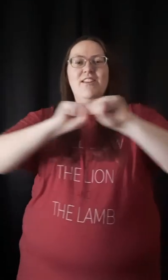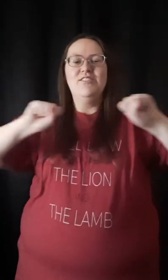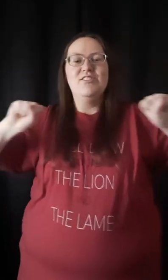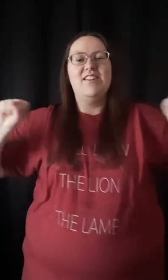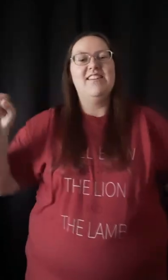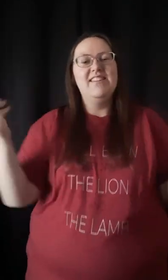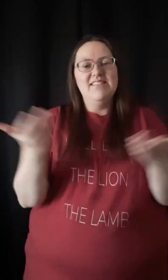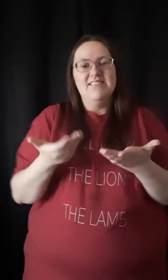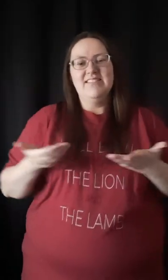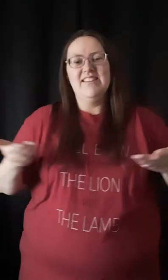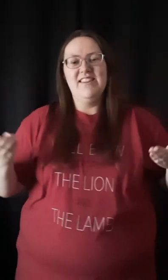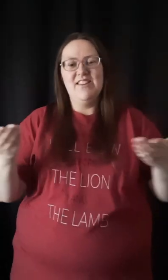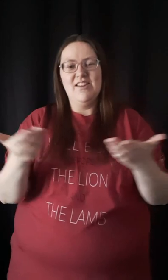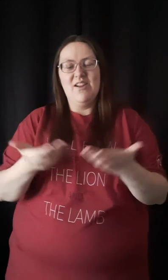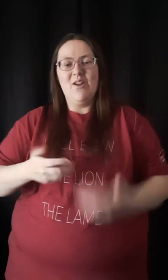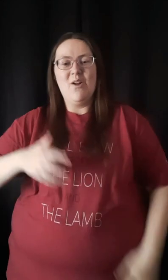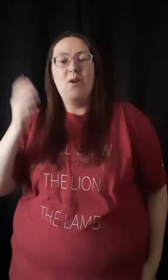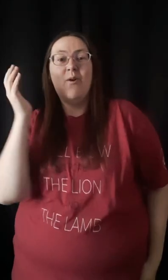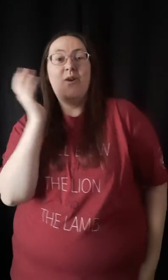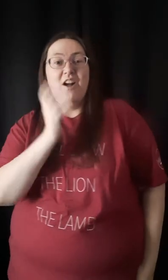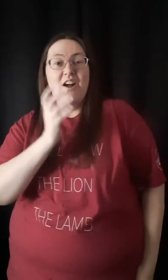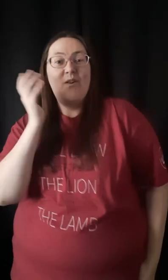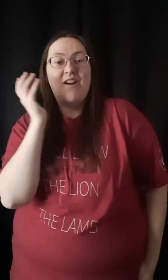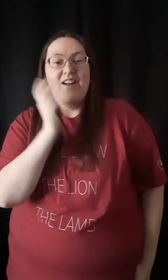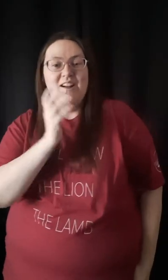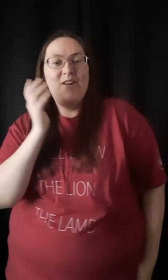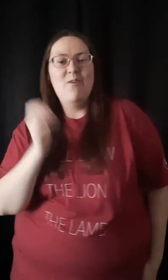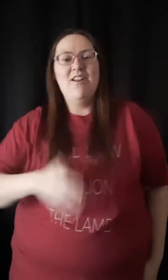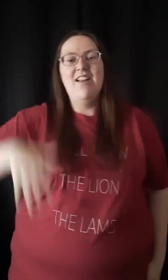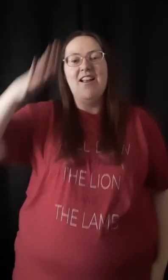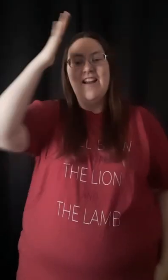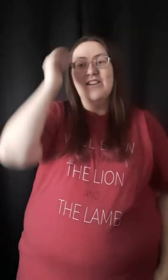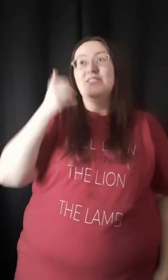Salvation is here, whoa